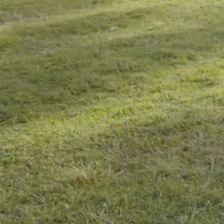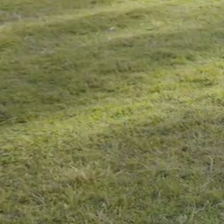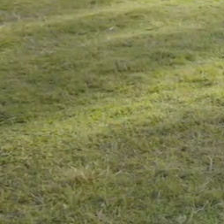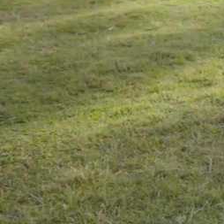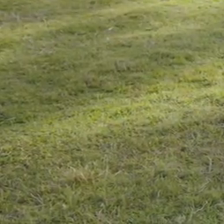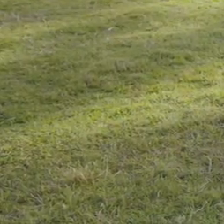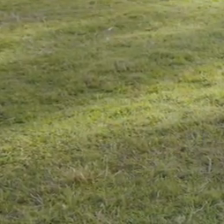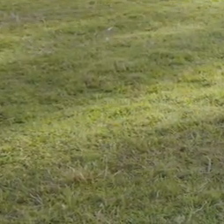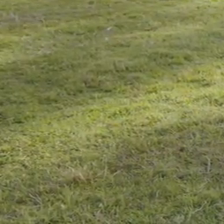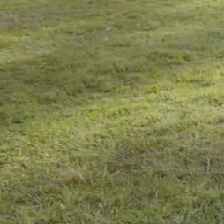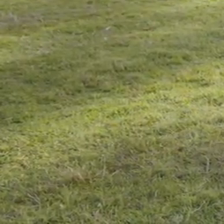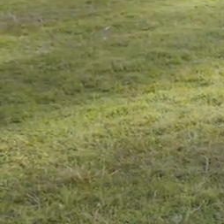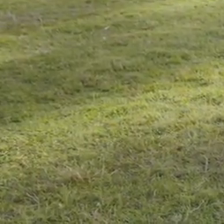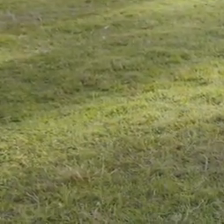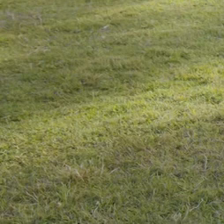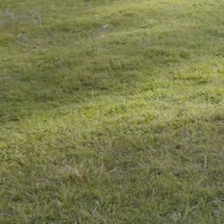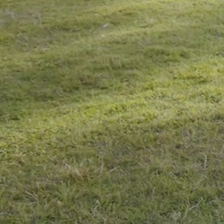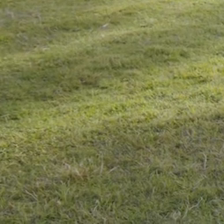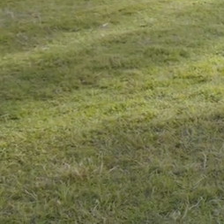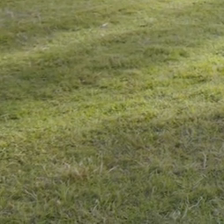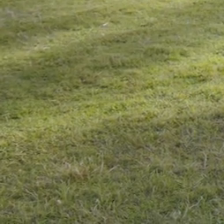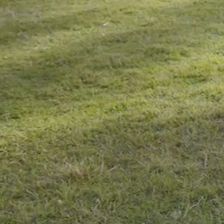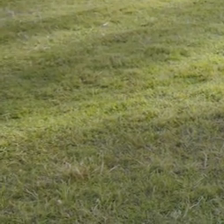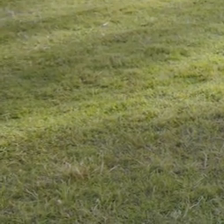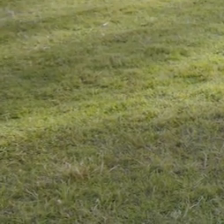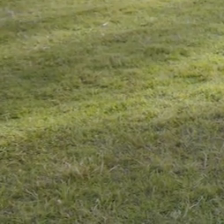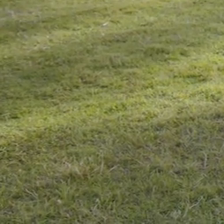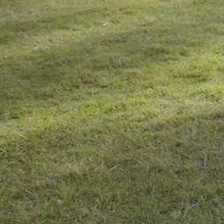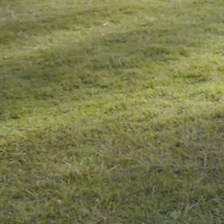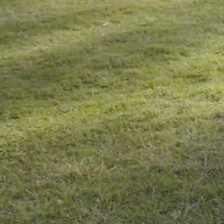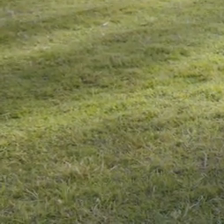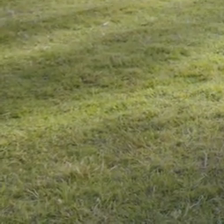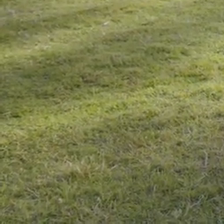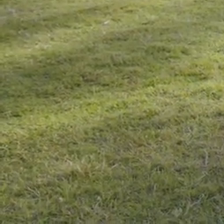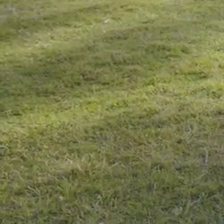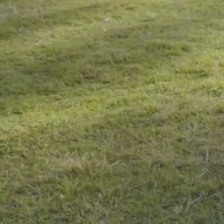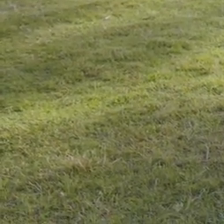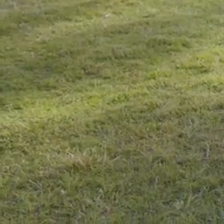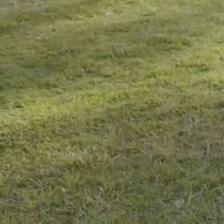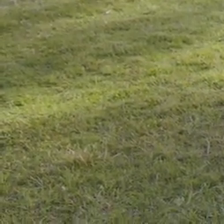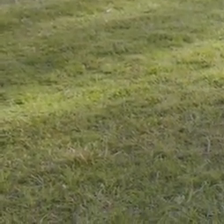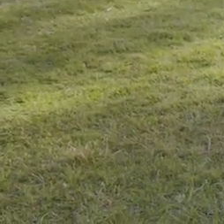What can we do next? Let's pretend we've fallen over in the snow. Argh! Fall down! And then we’re going to get back up!